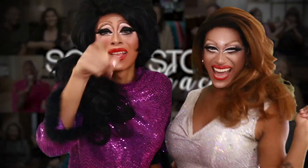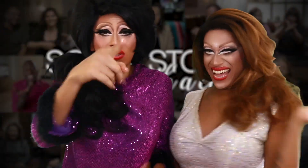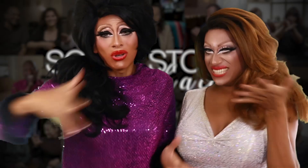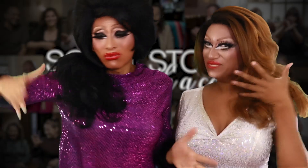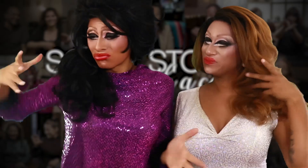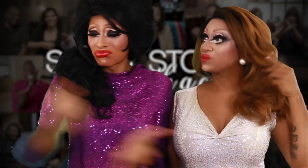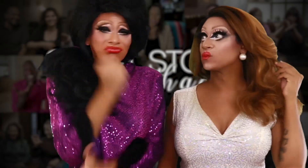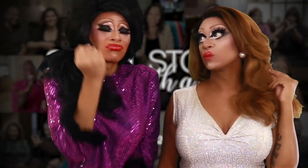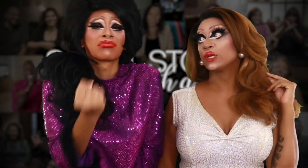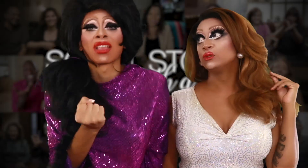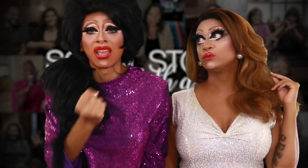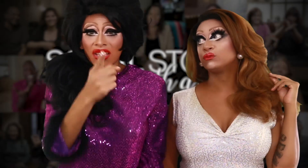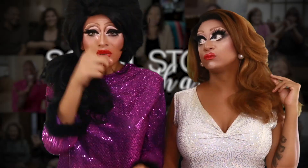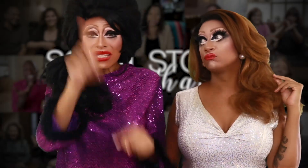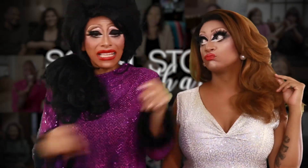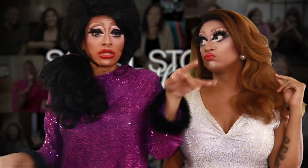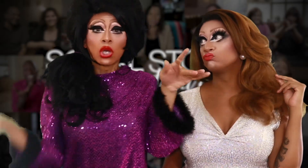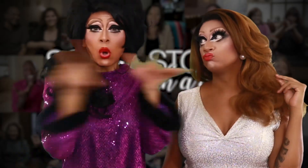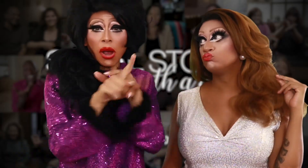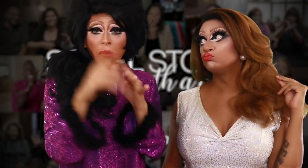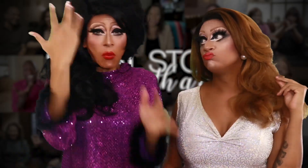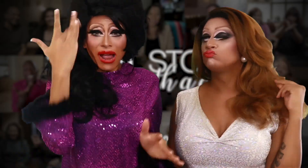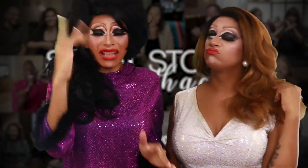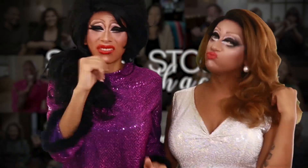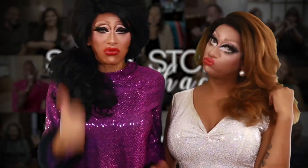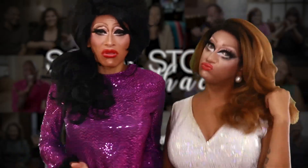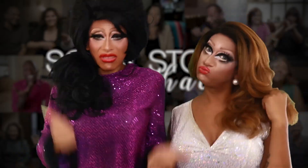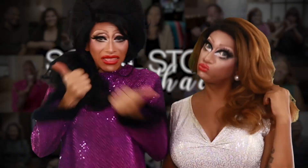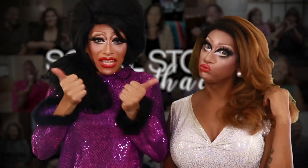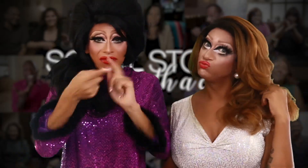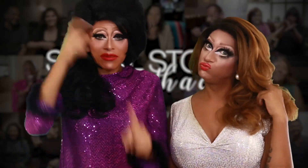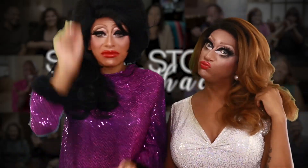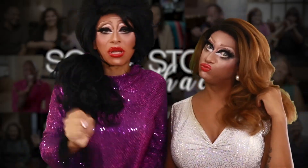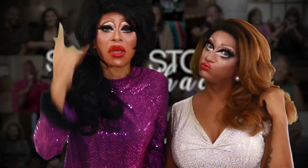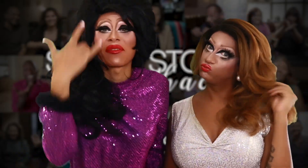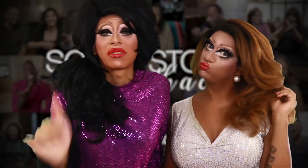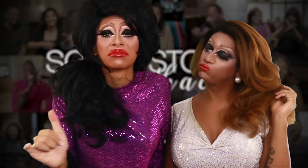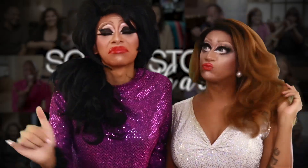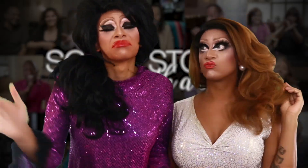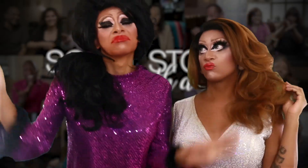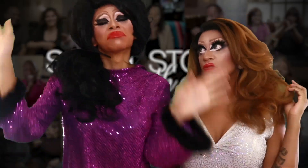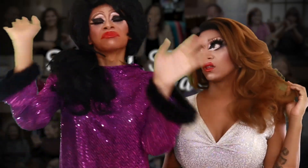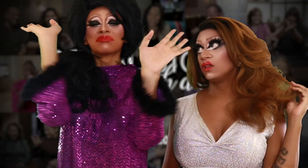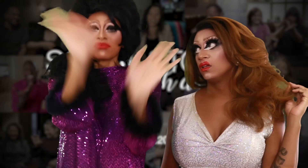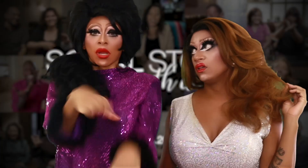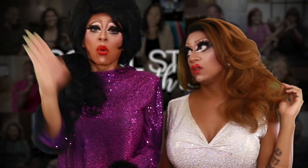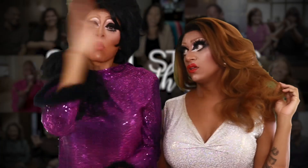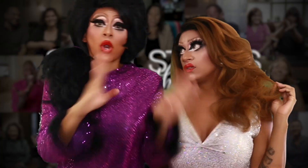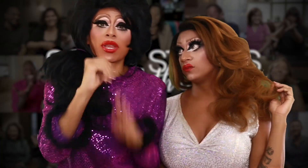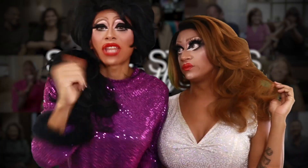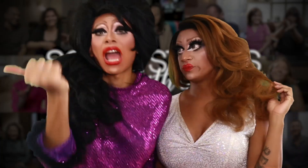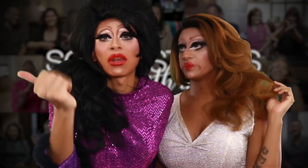Which means, if you’re not in SoCal and you’re absolutely devastated over missing out,